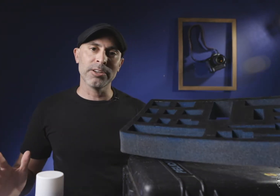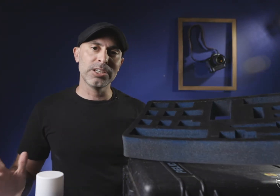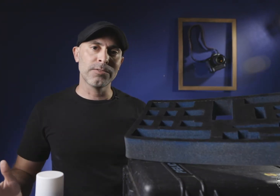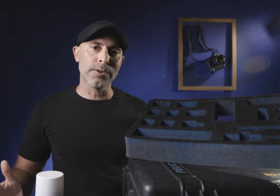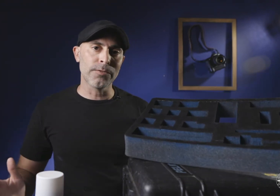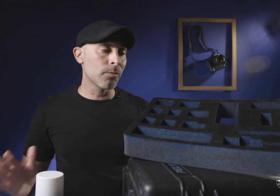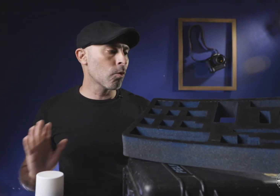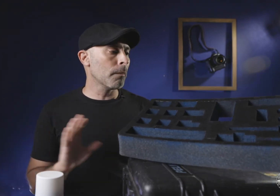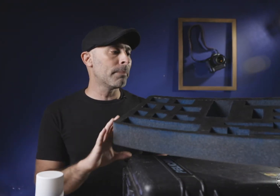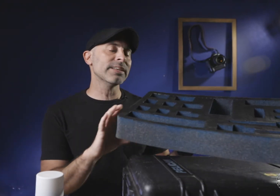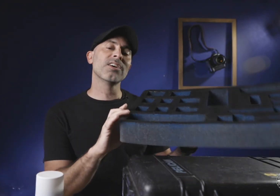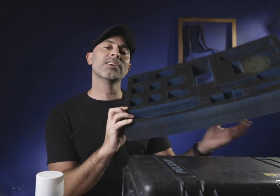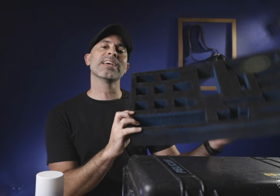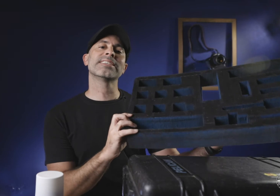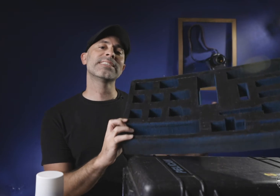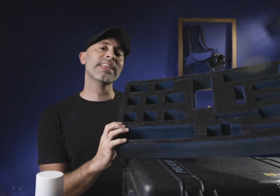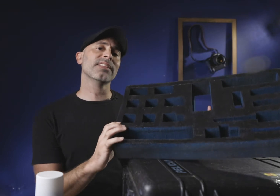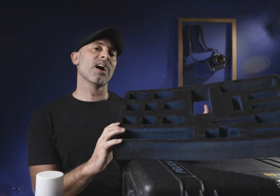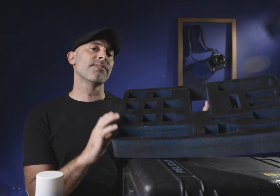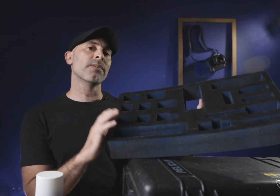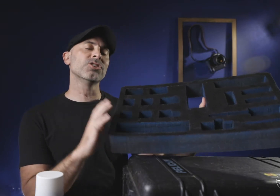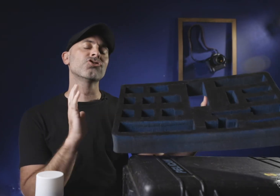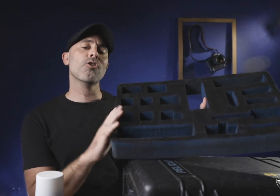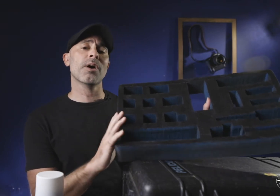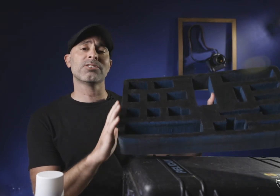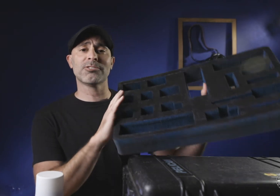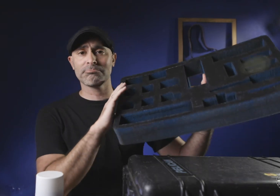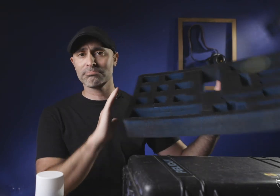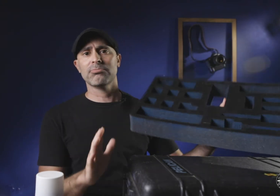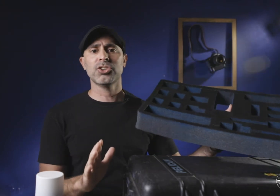you for your foam core but it does extend the life of it so much it's it's